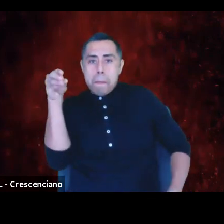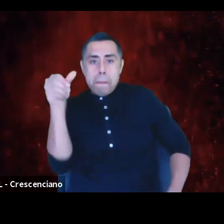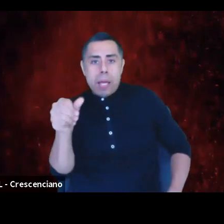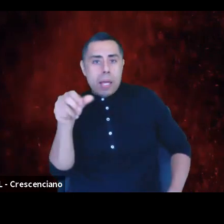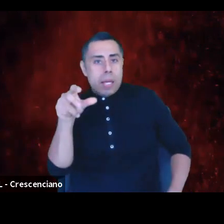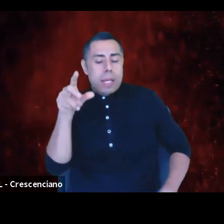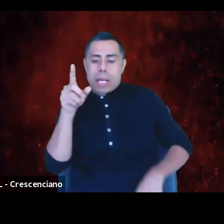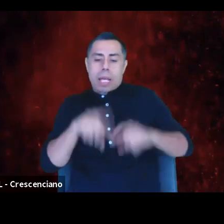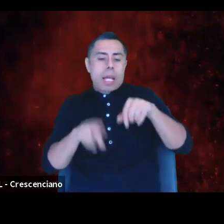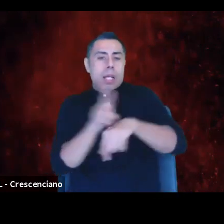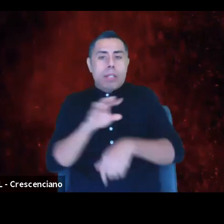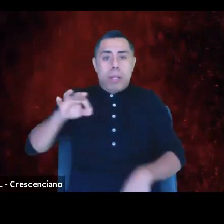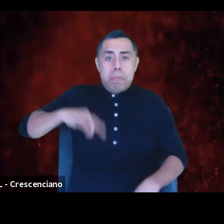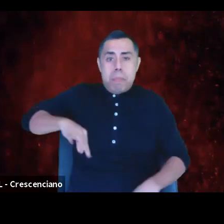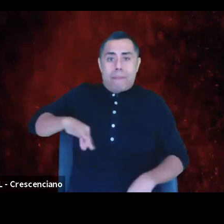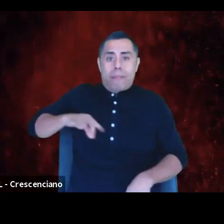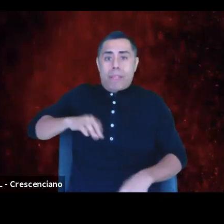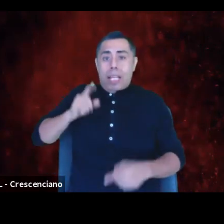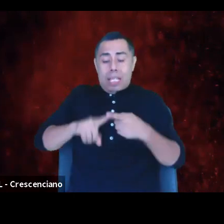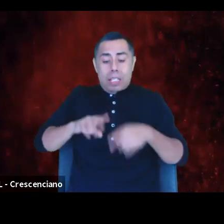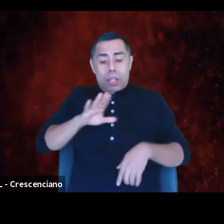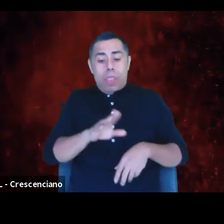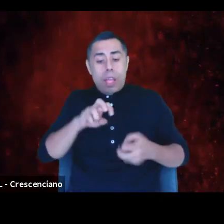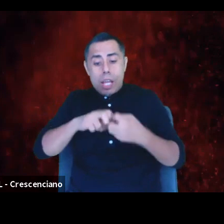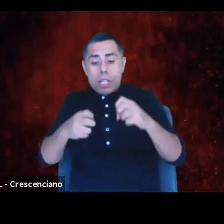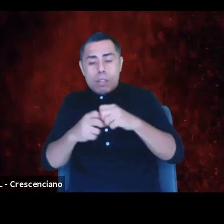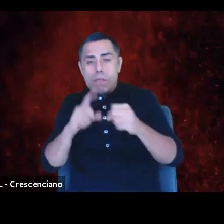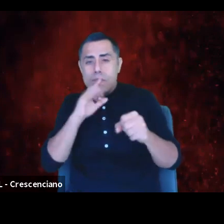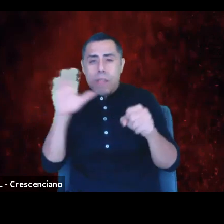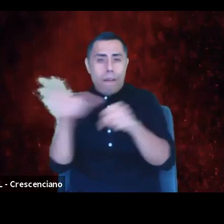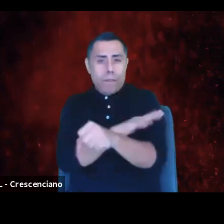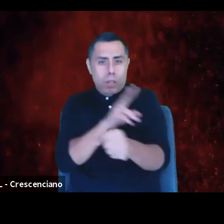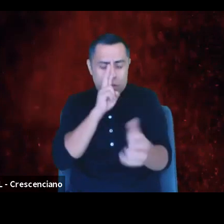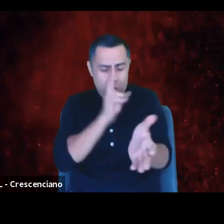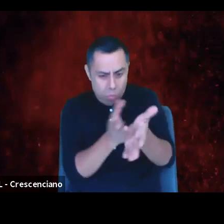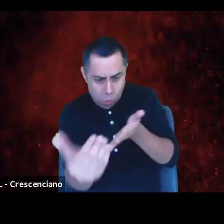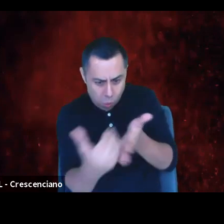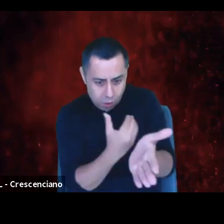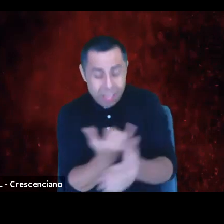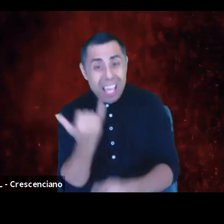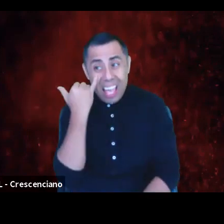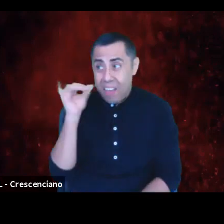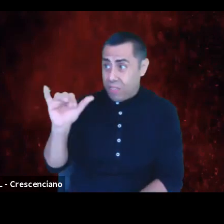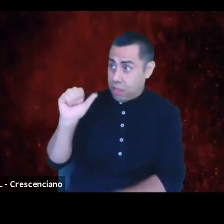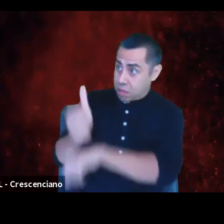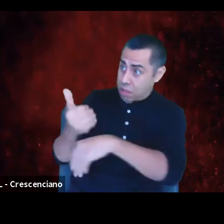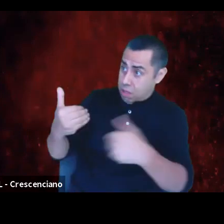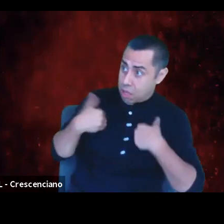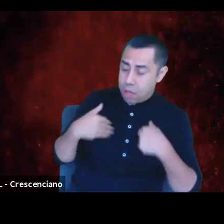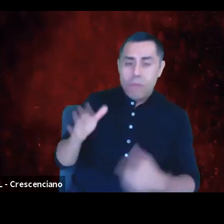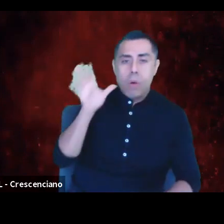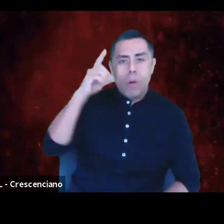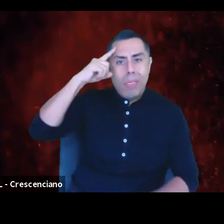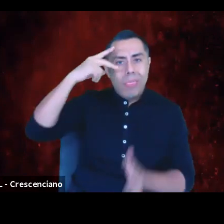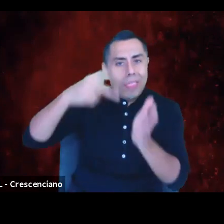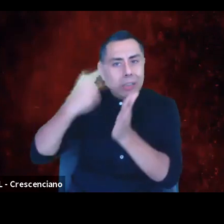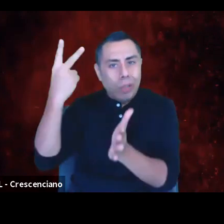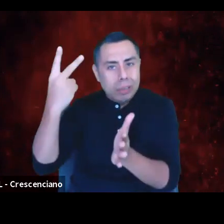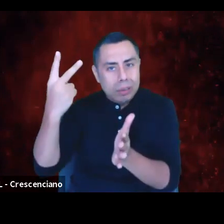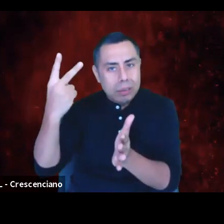was speedily and thoroughly resolved. Maybe they'd think twice about how they treat us because they no longer have the benefit of the doubt,